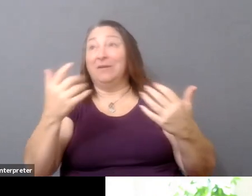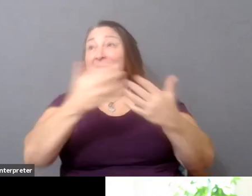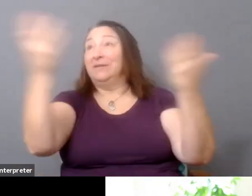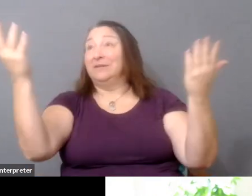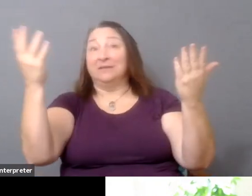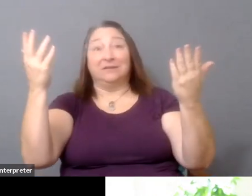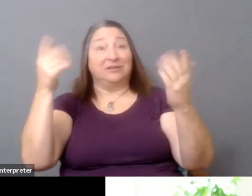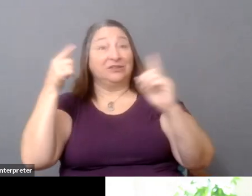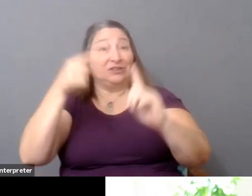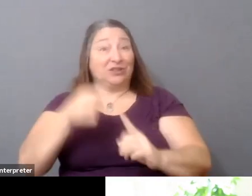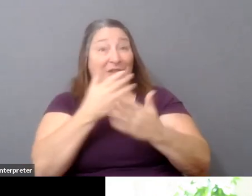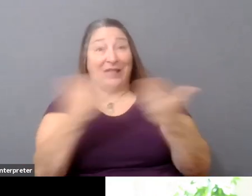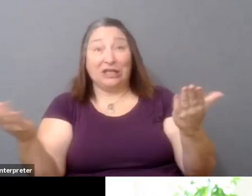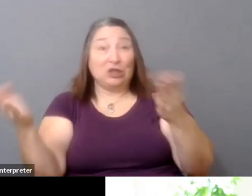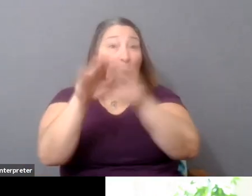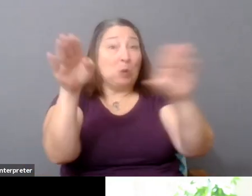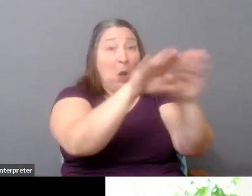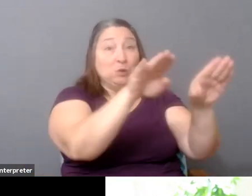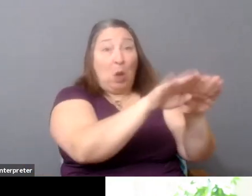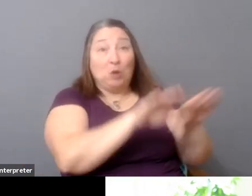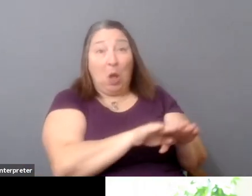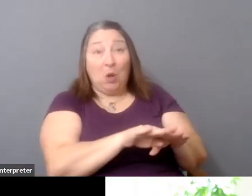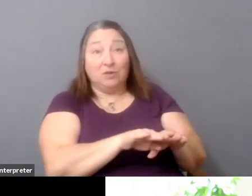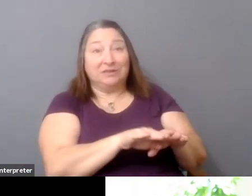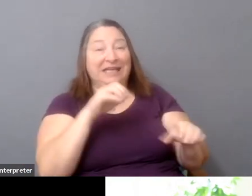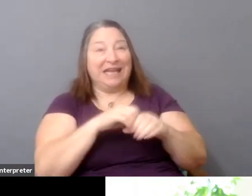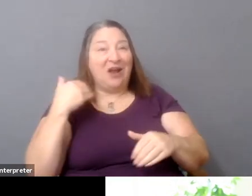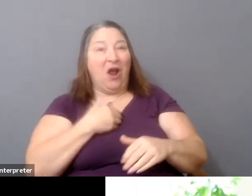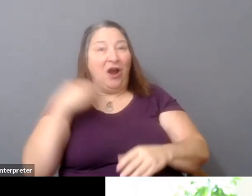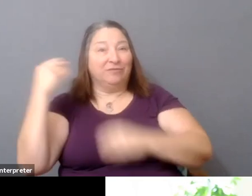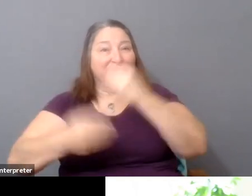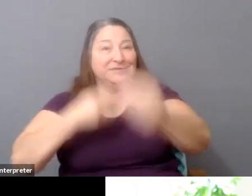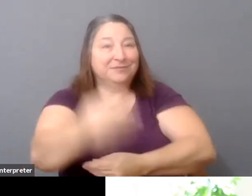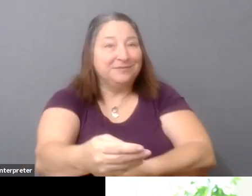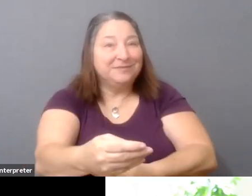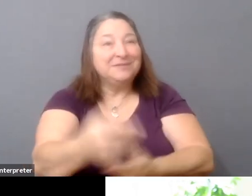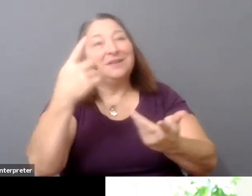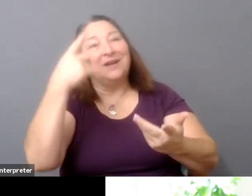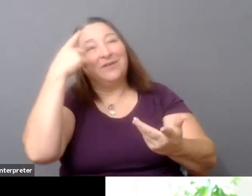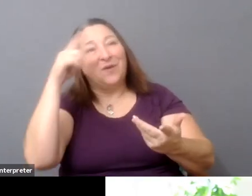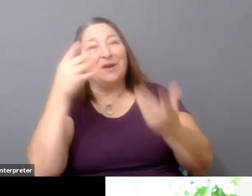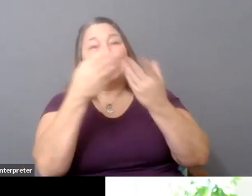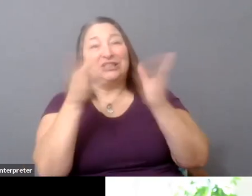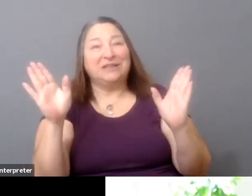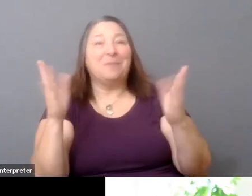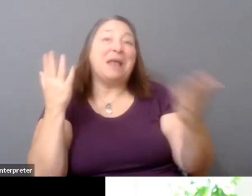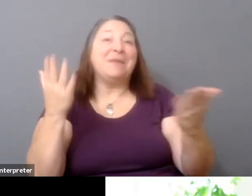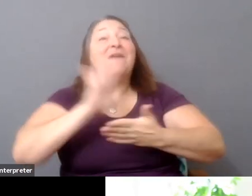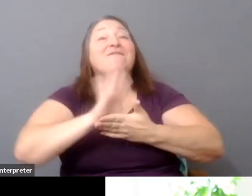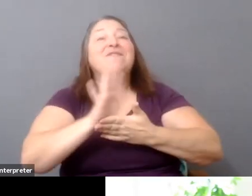in our supply chain. And I would say the distribution supply chain maybe let's just say in general starts with film festivals